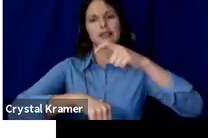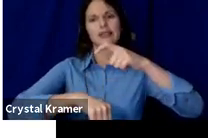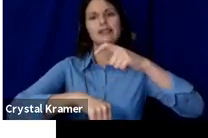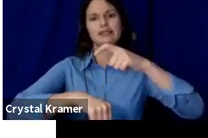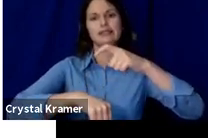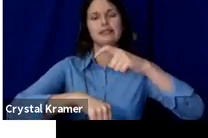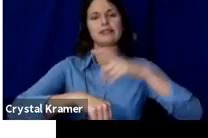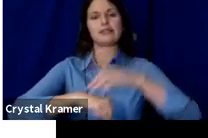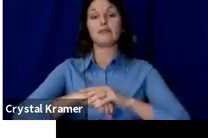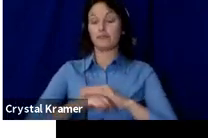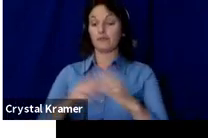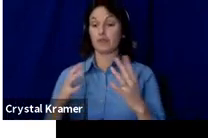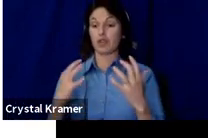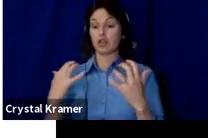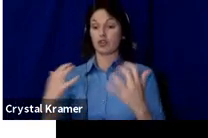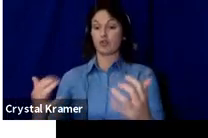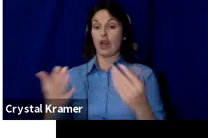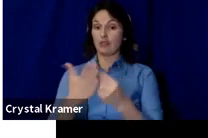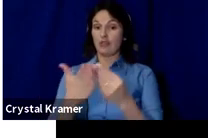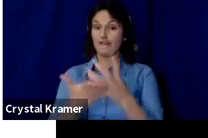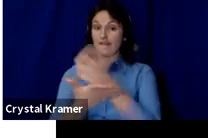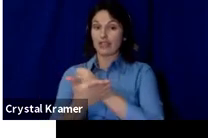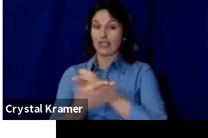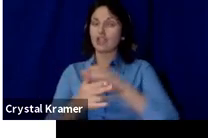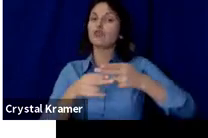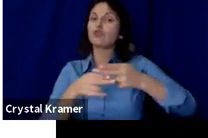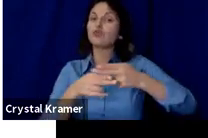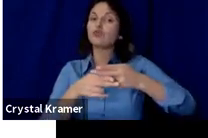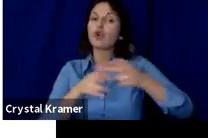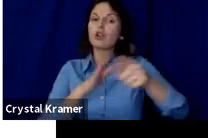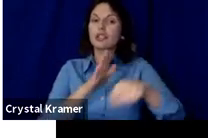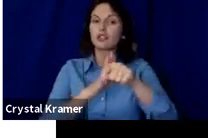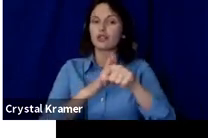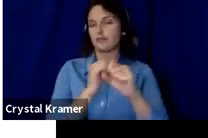Crowdfunding is a short‑term campaign.